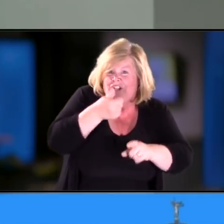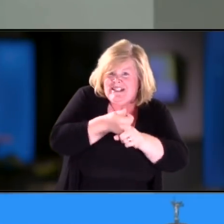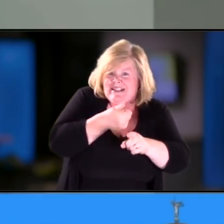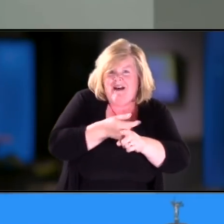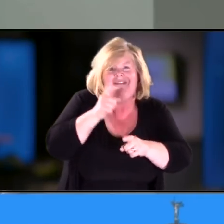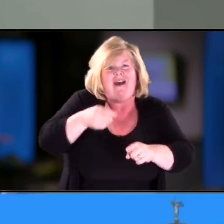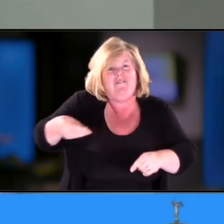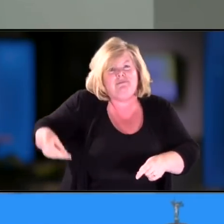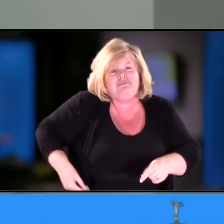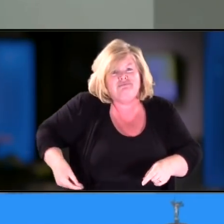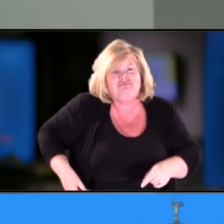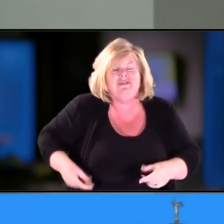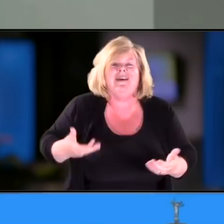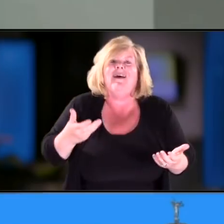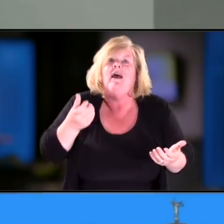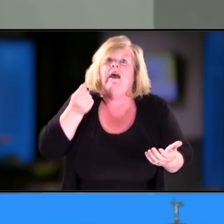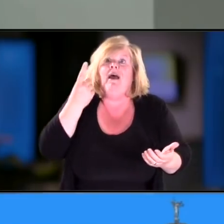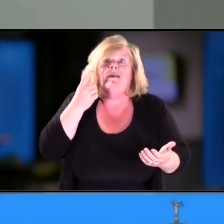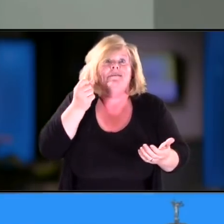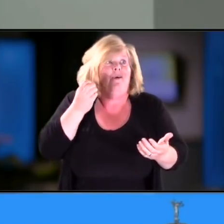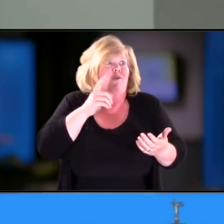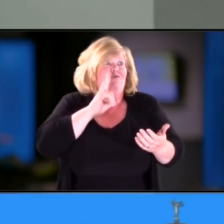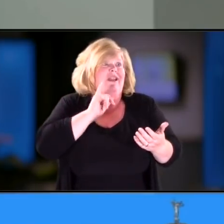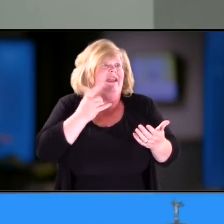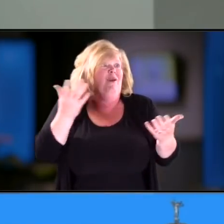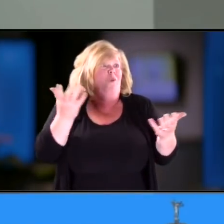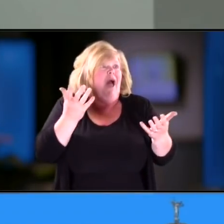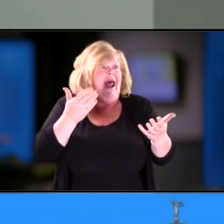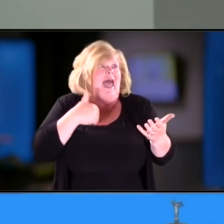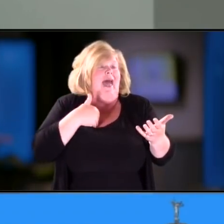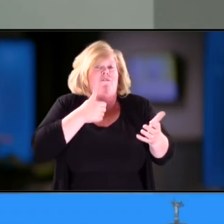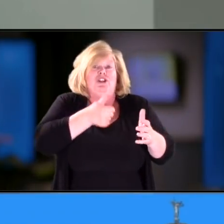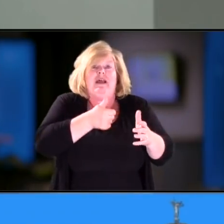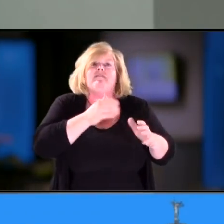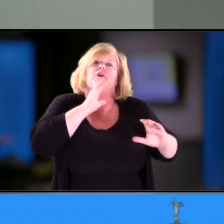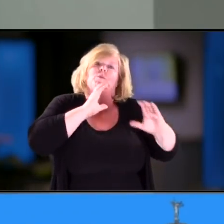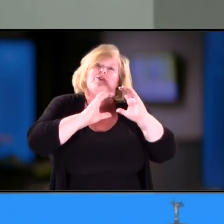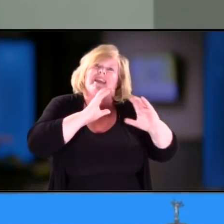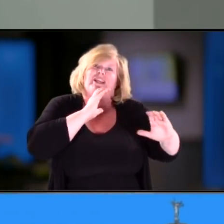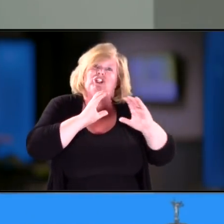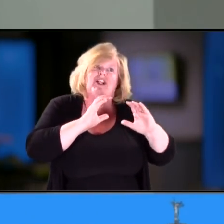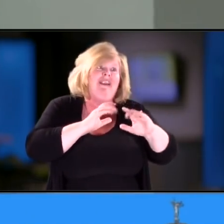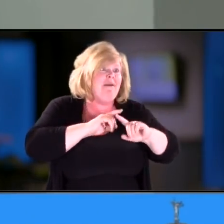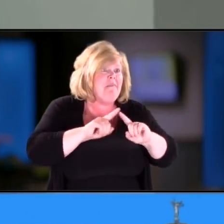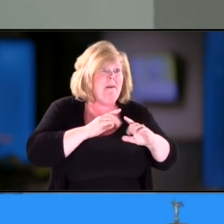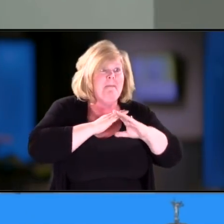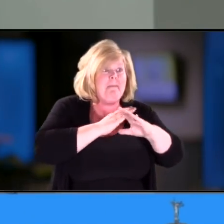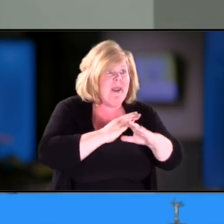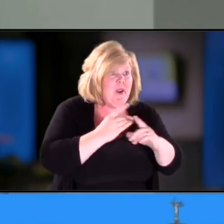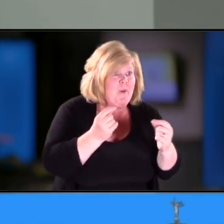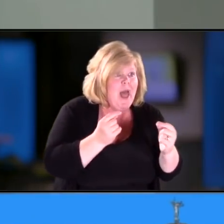All she has is communication, but blind-deafness really stands in that-